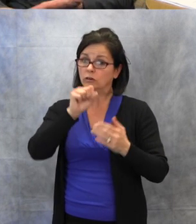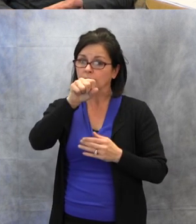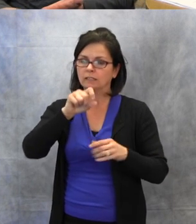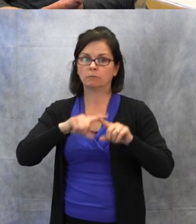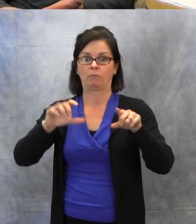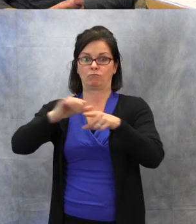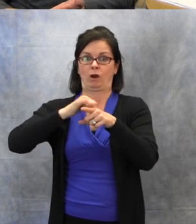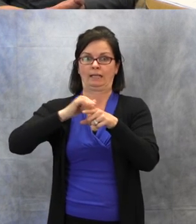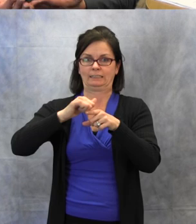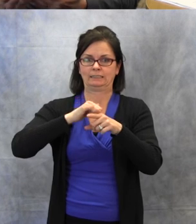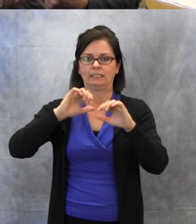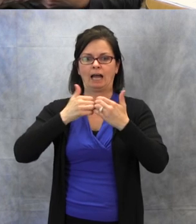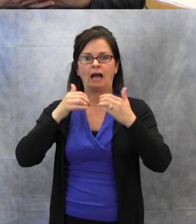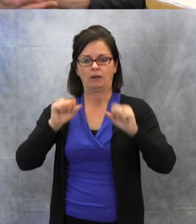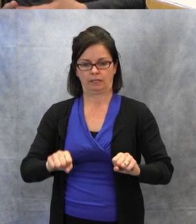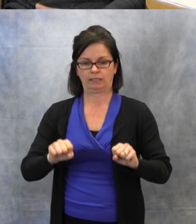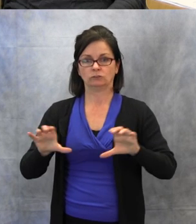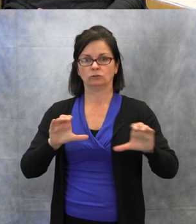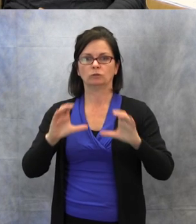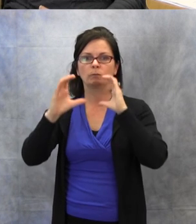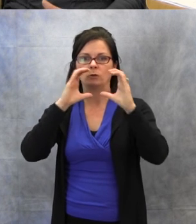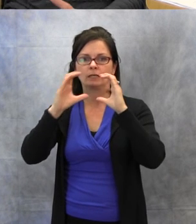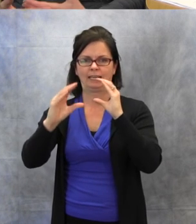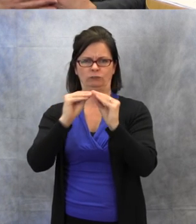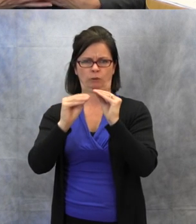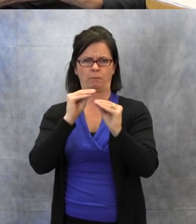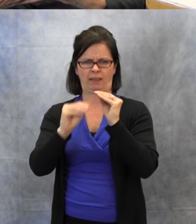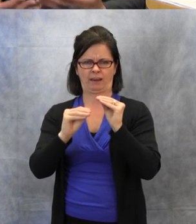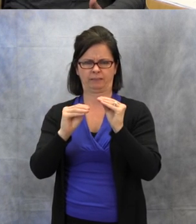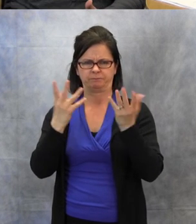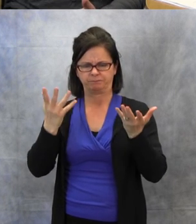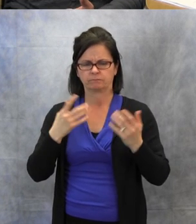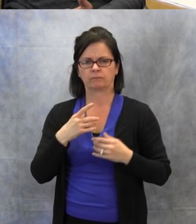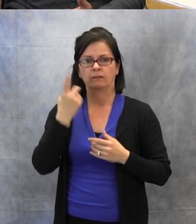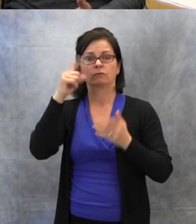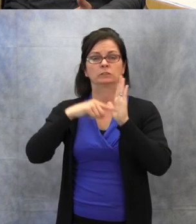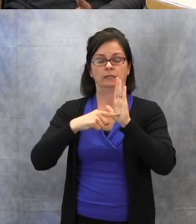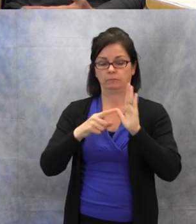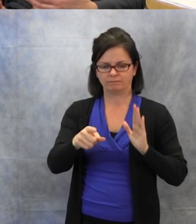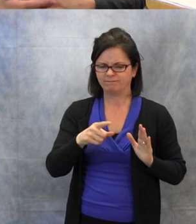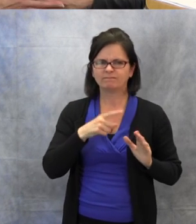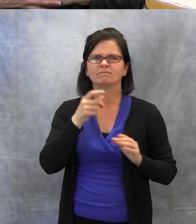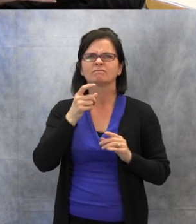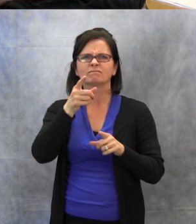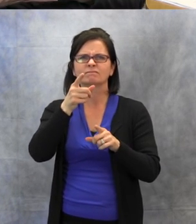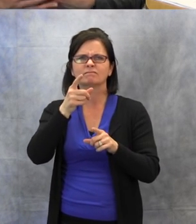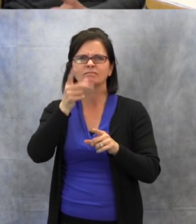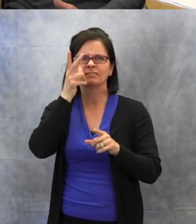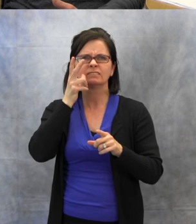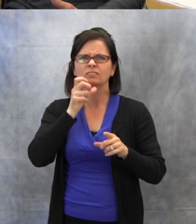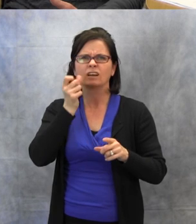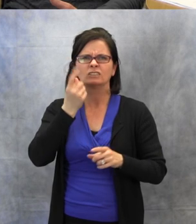what someone said. How can we help that situation, so that we can understand what was said